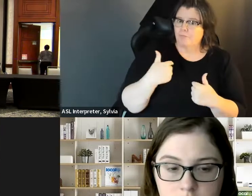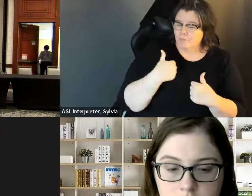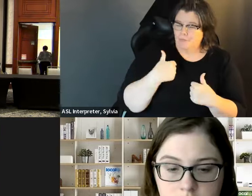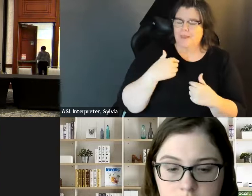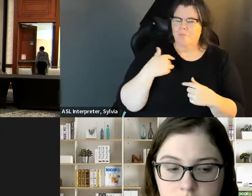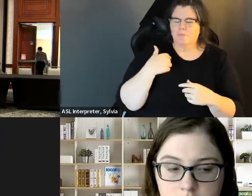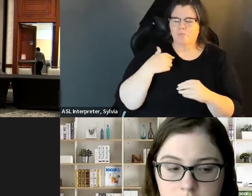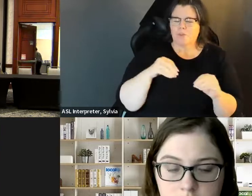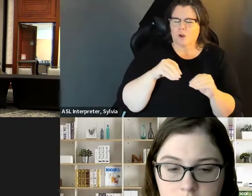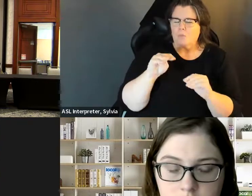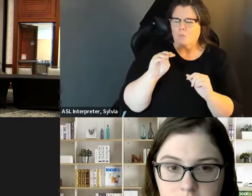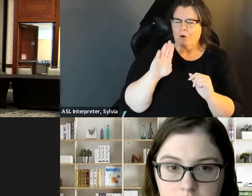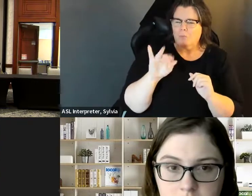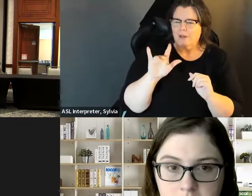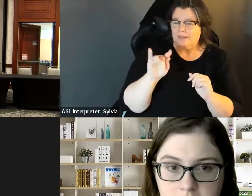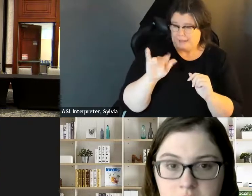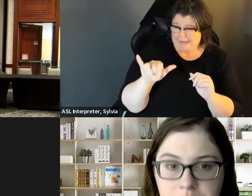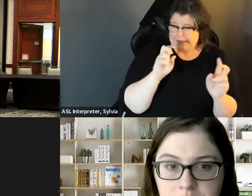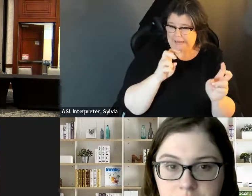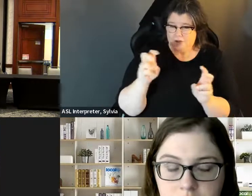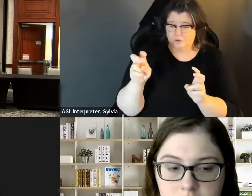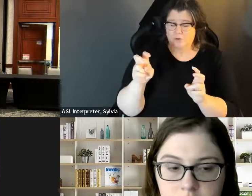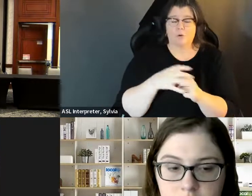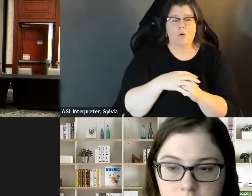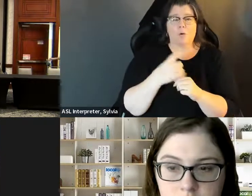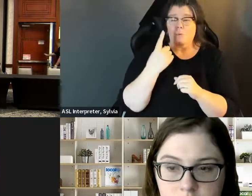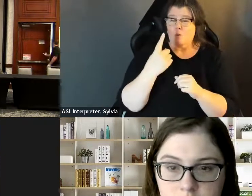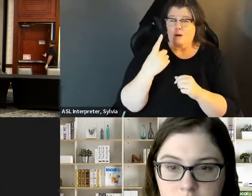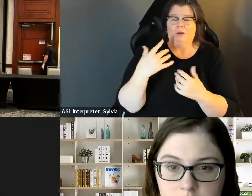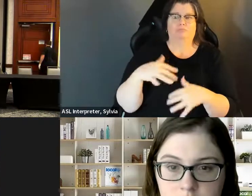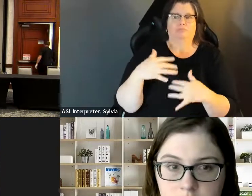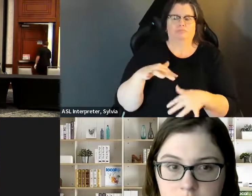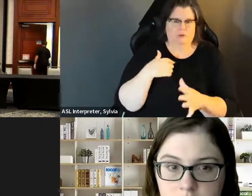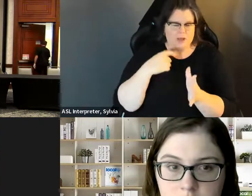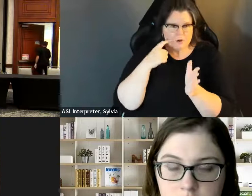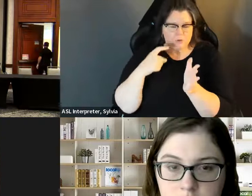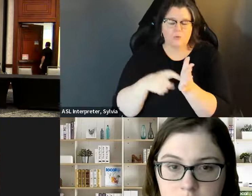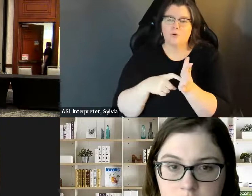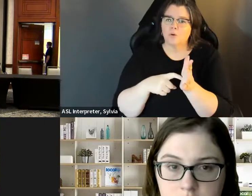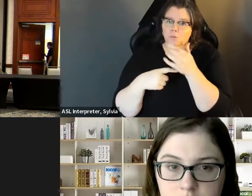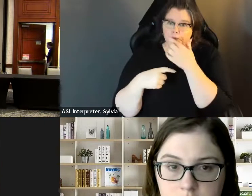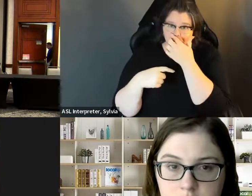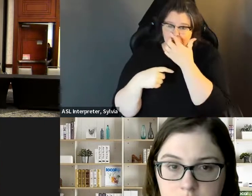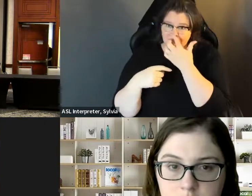So so I'll say that, you know, going back to the first question as far as barriers, you know, being a Cpi pod, having the mobility issue. you know, being a C5 quad, having the mobility issue,